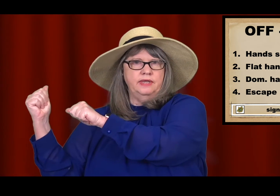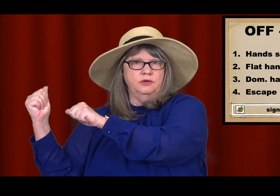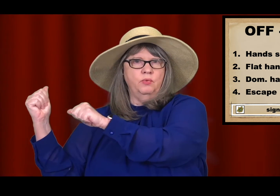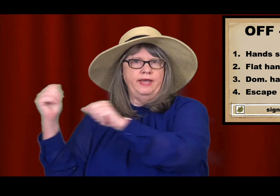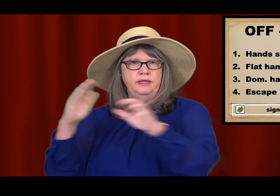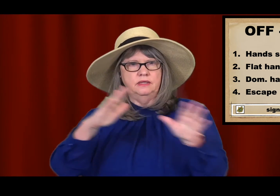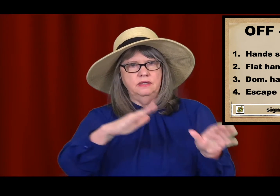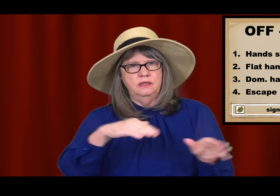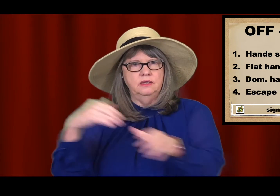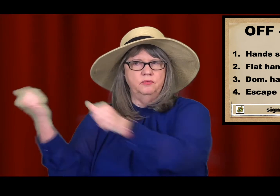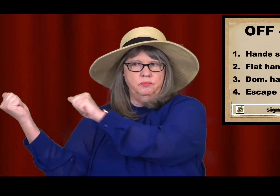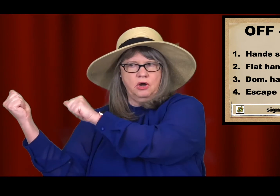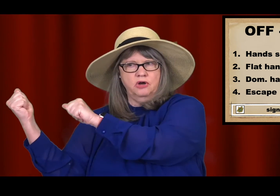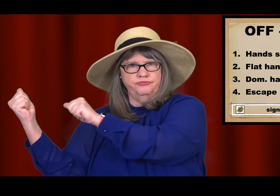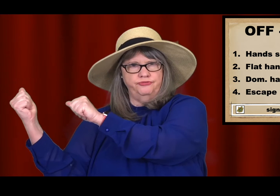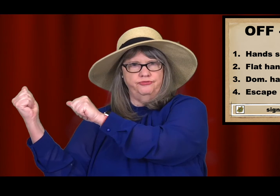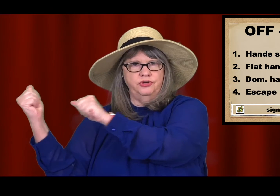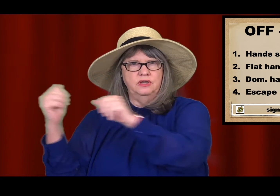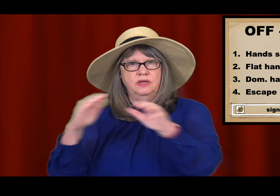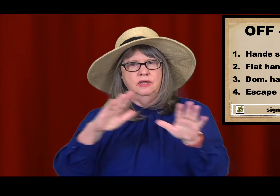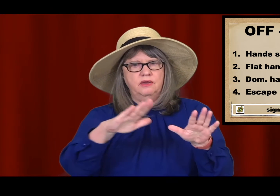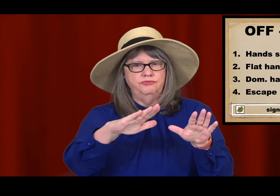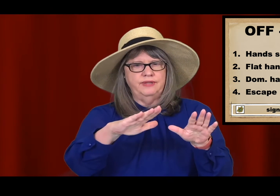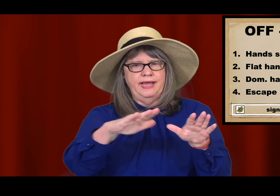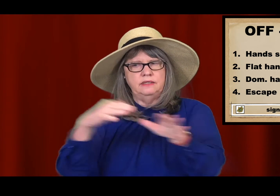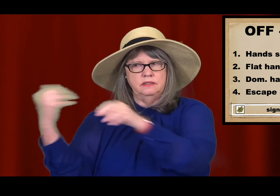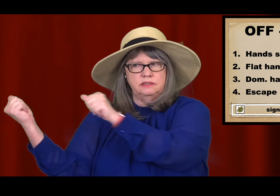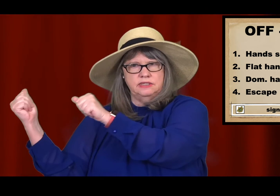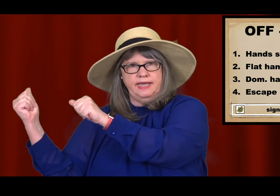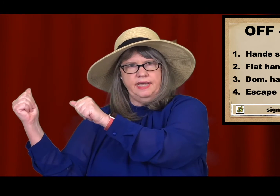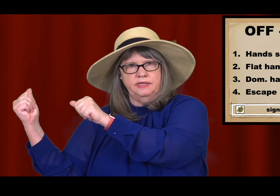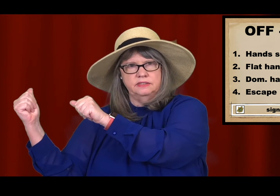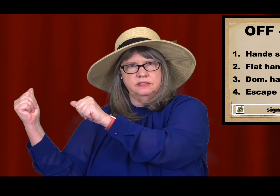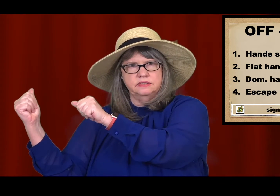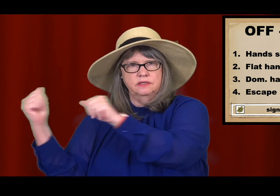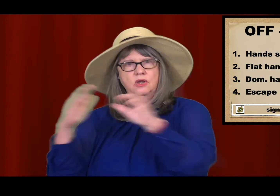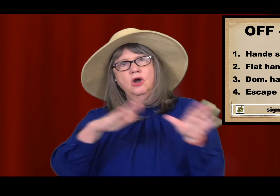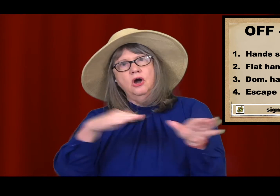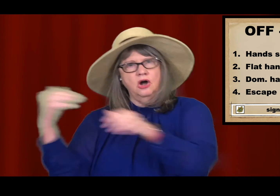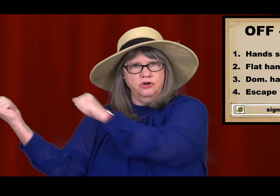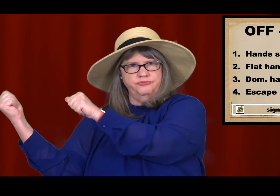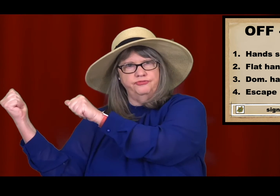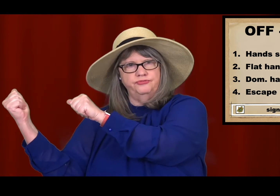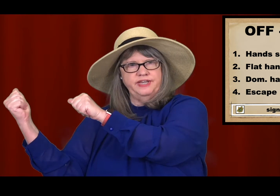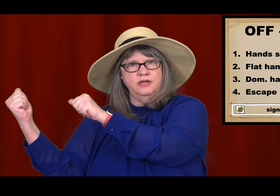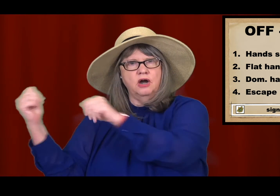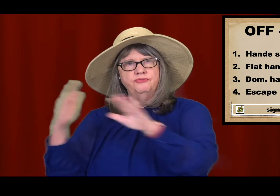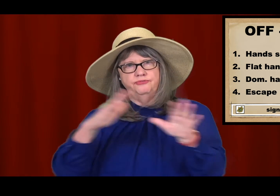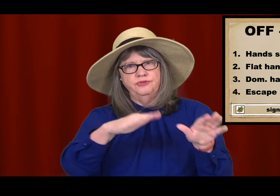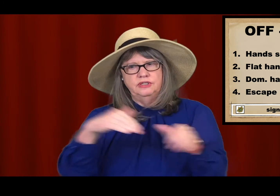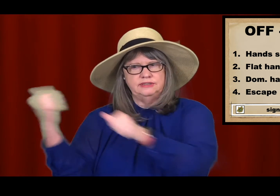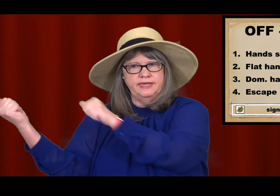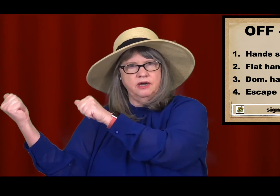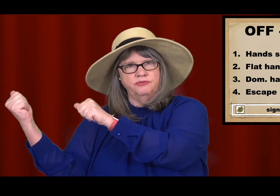and away, OFF. Flat to As. OFF. TAKE OFF. TAKE OFF.